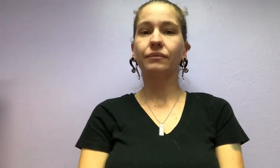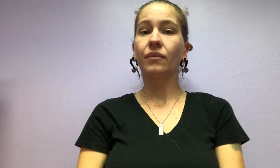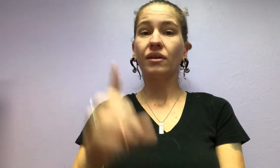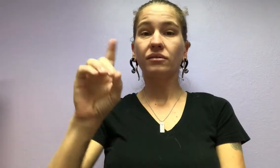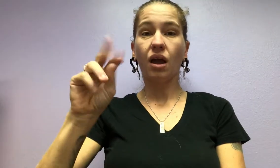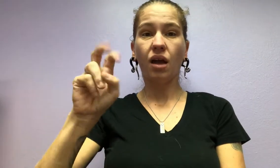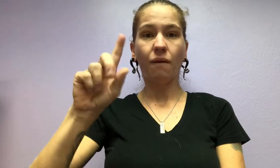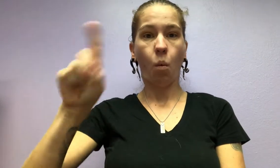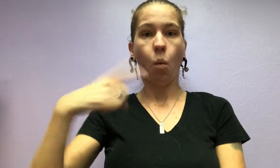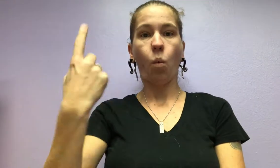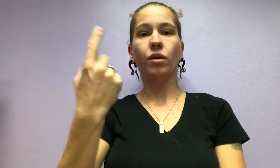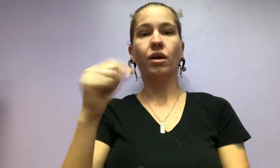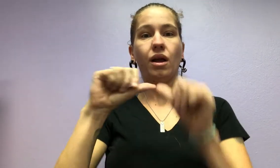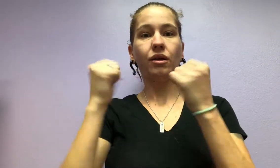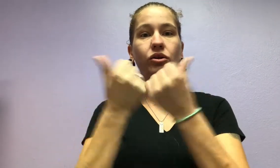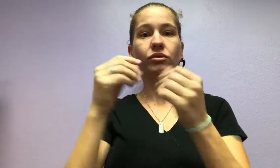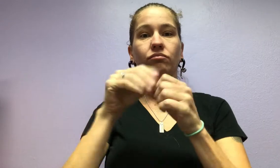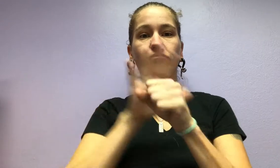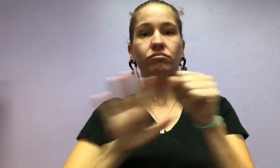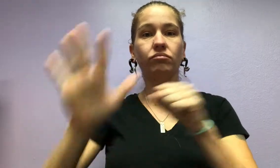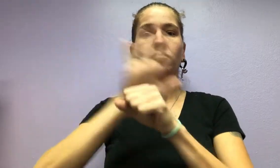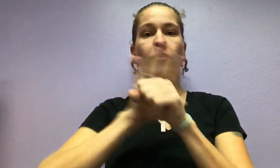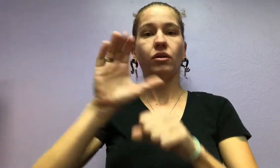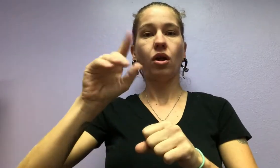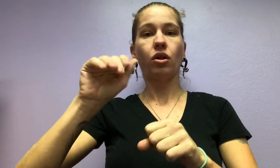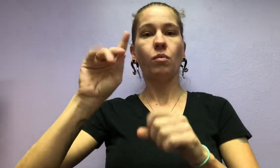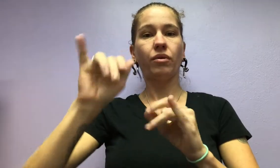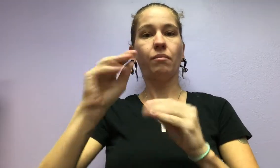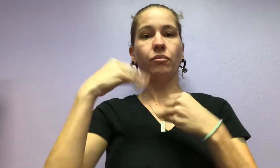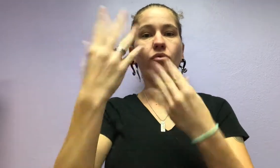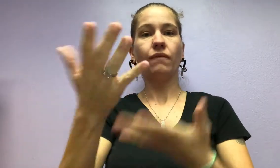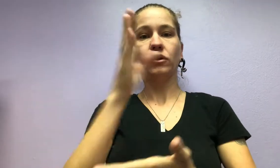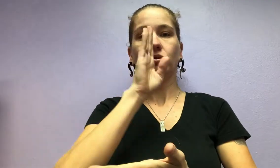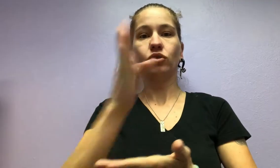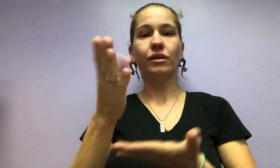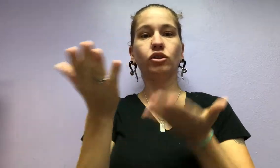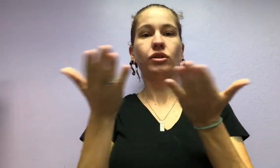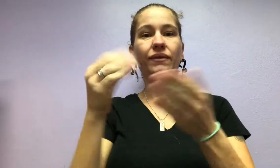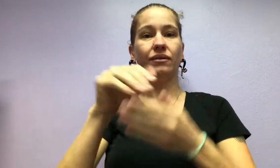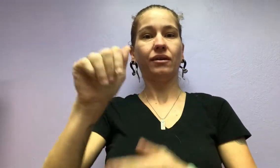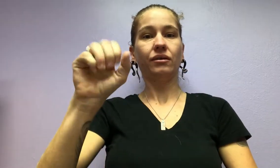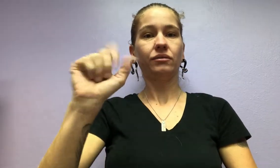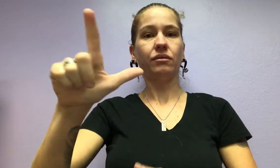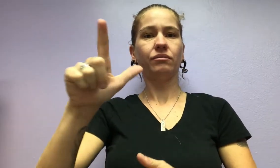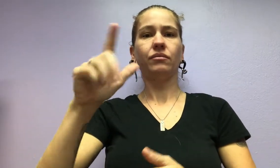DOVE is the only agency in the state of Colorado that provides direct services in ASL